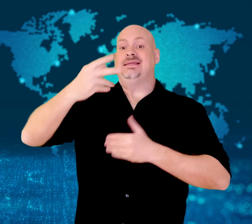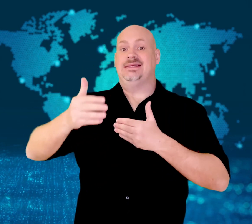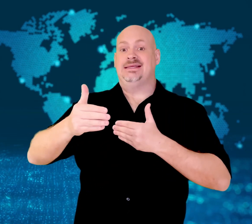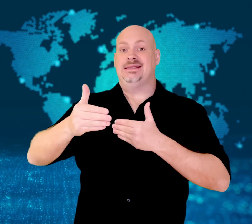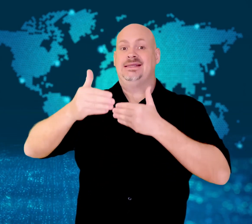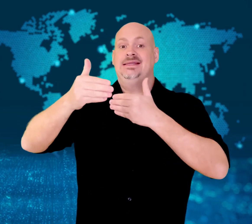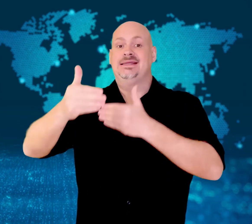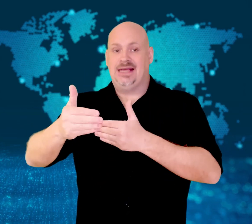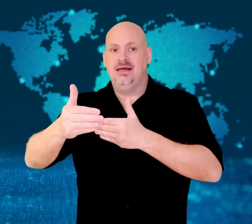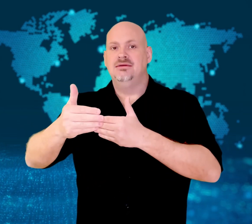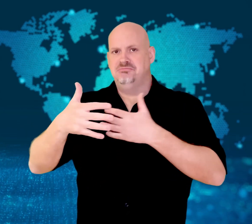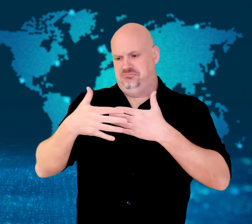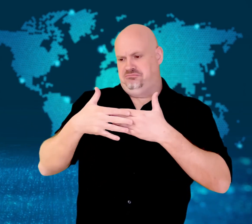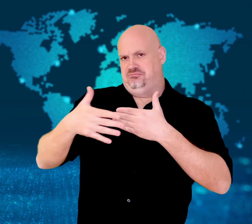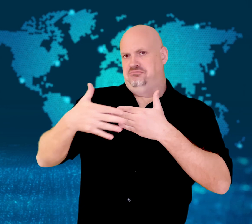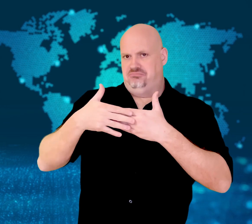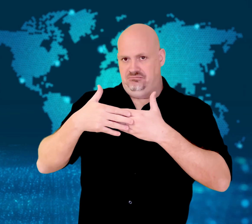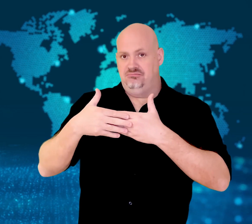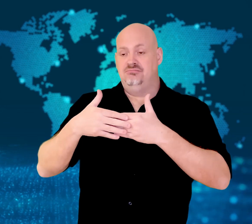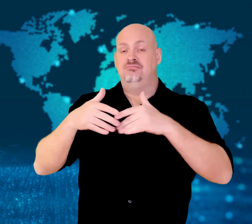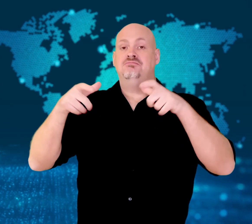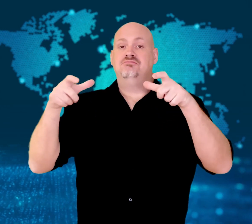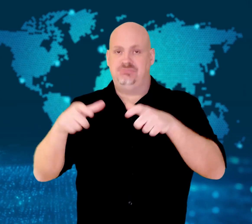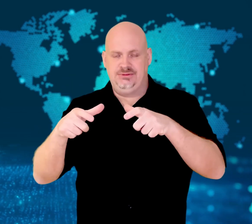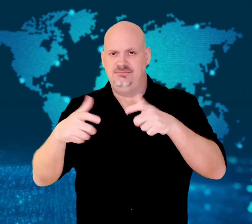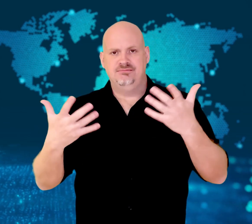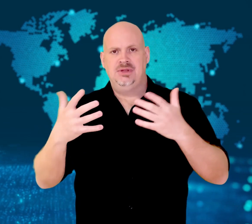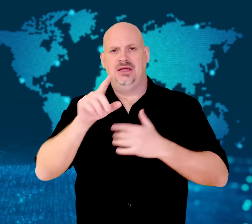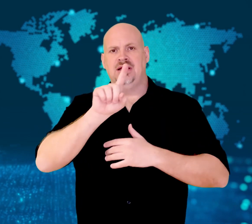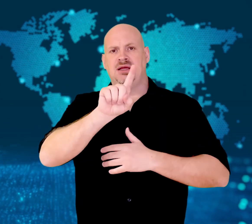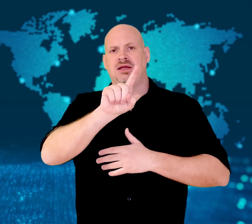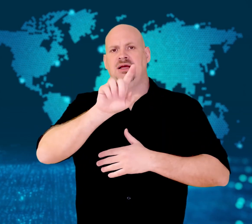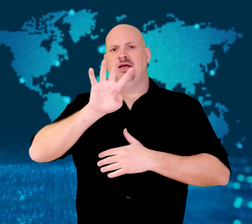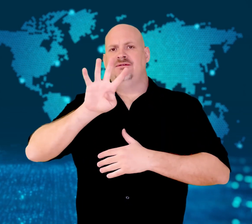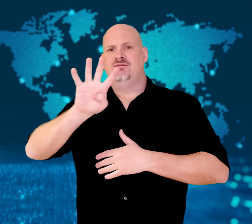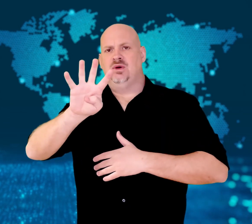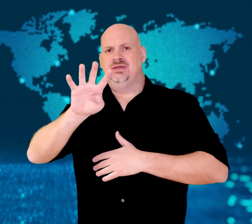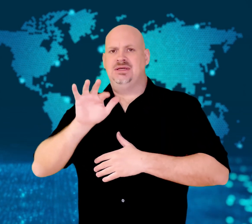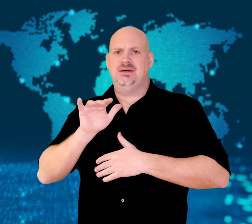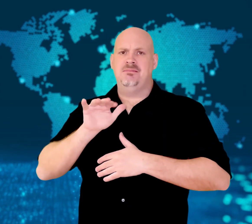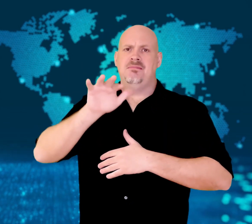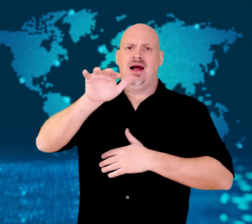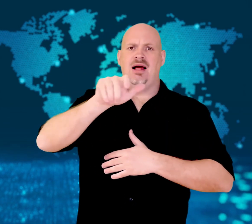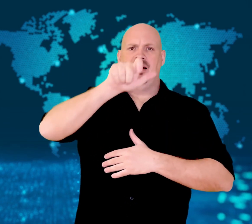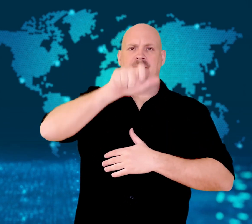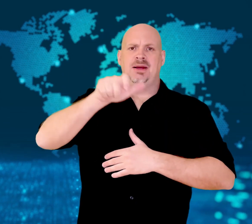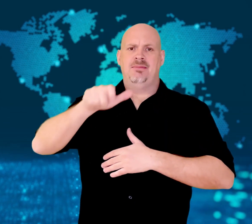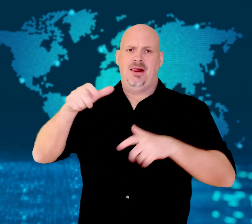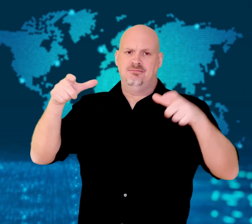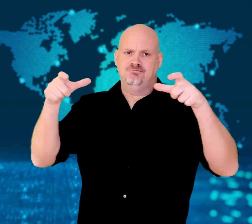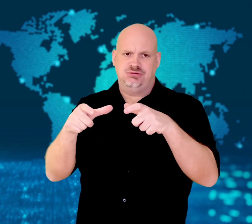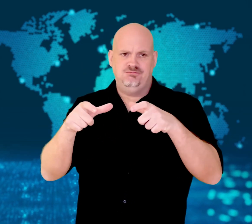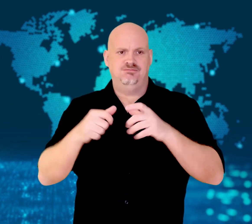around 11 million people.